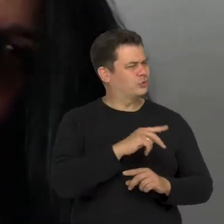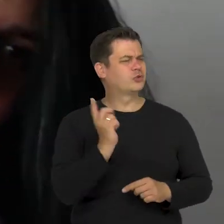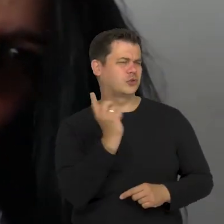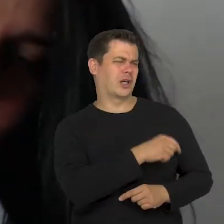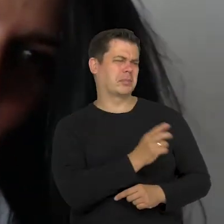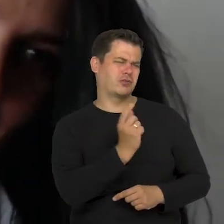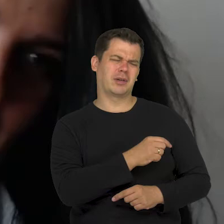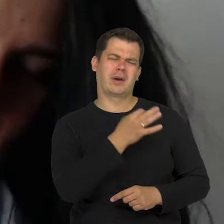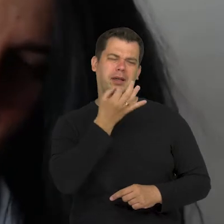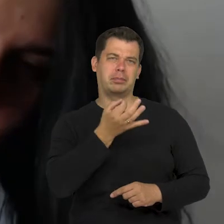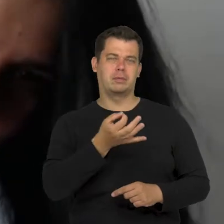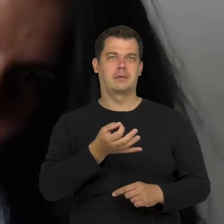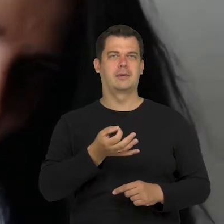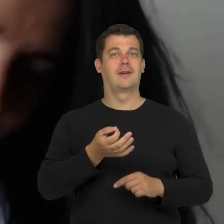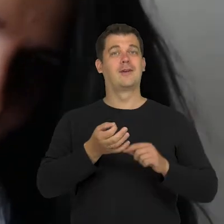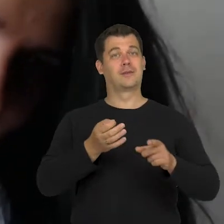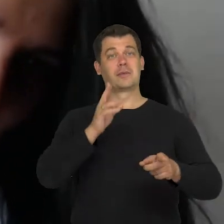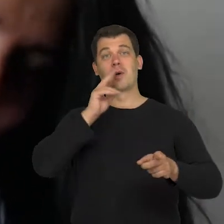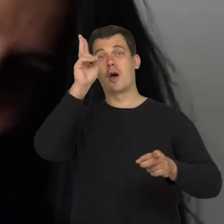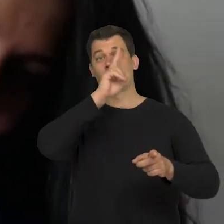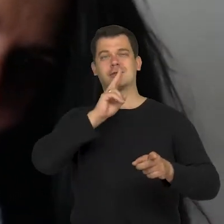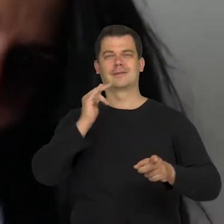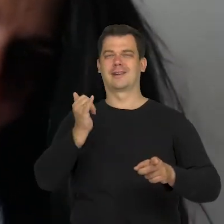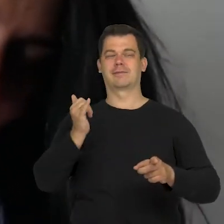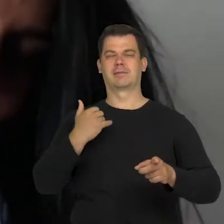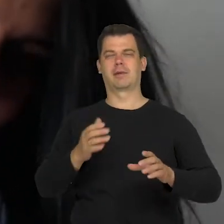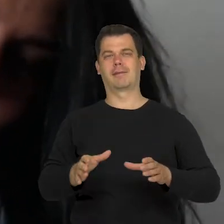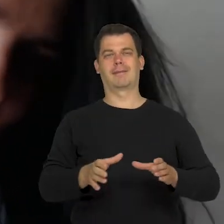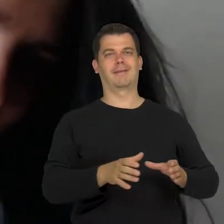We hide behind that argument, but very often